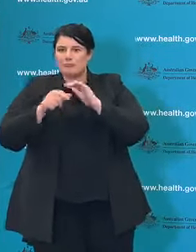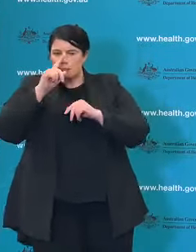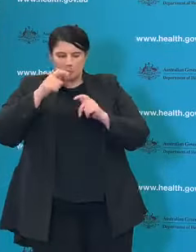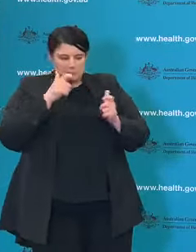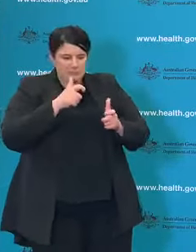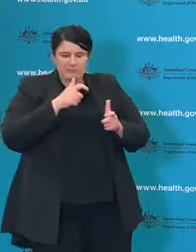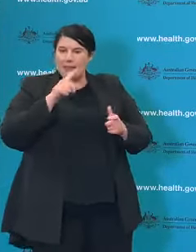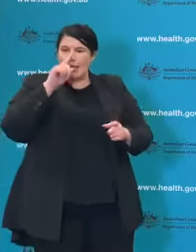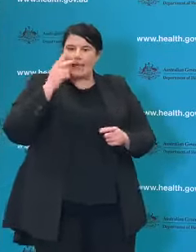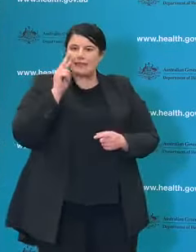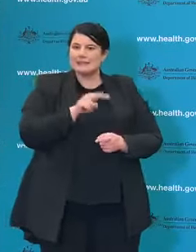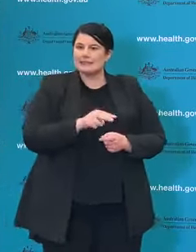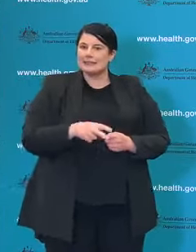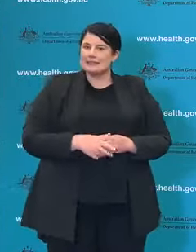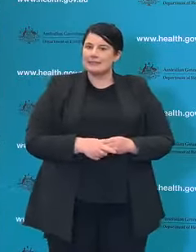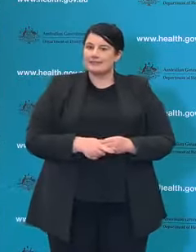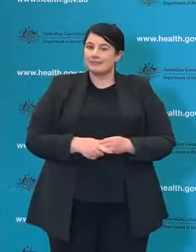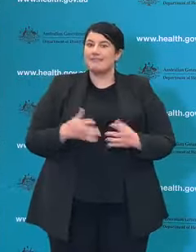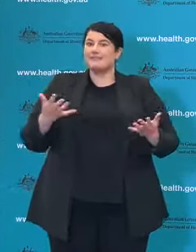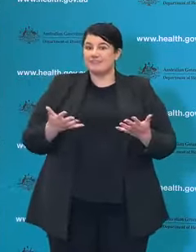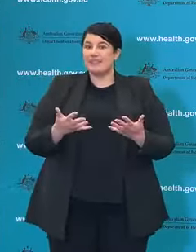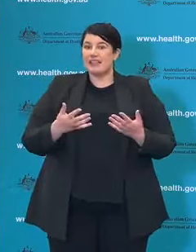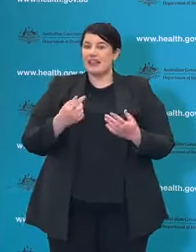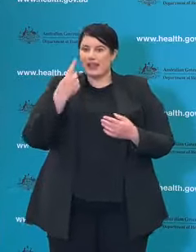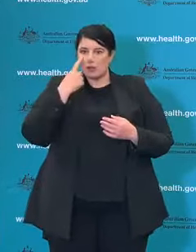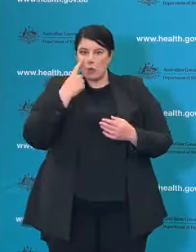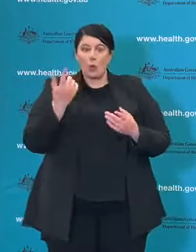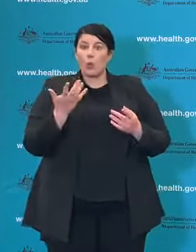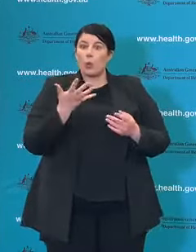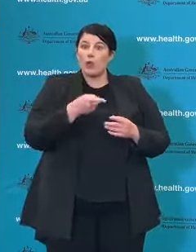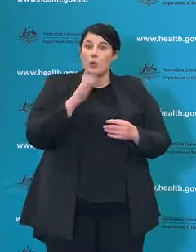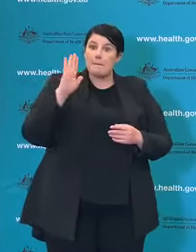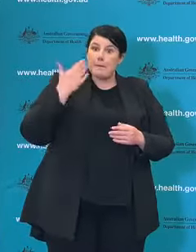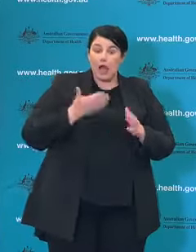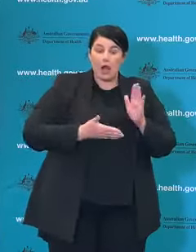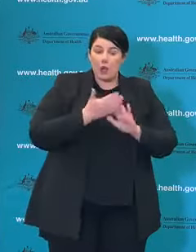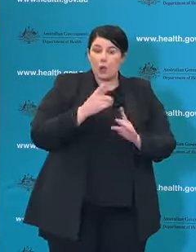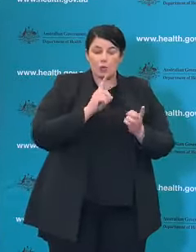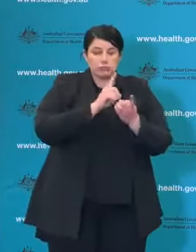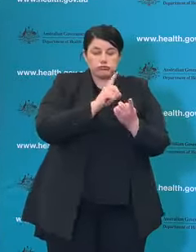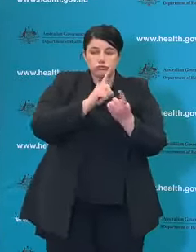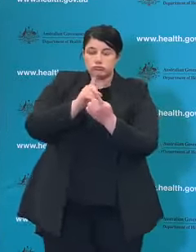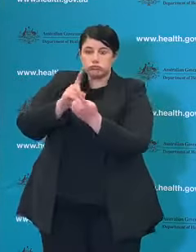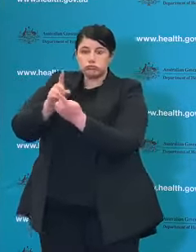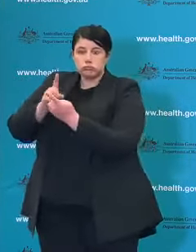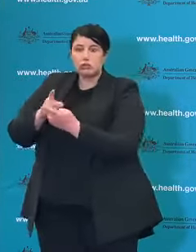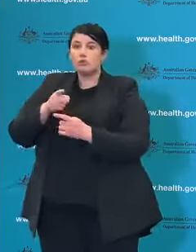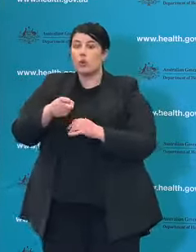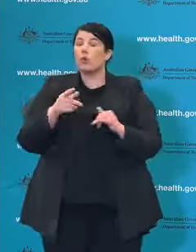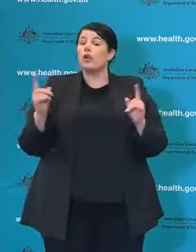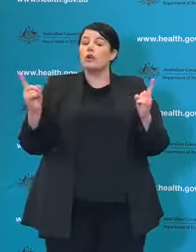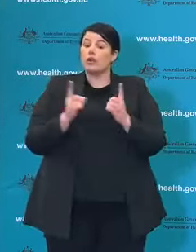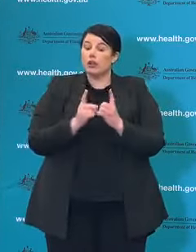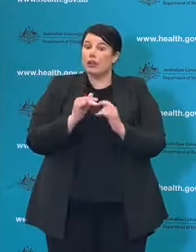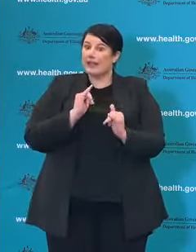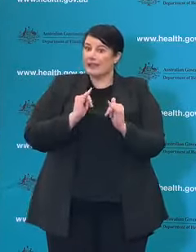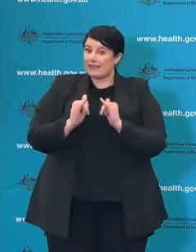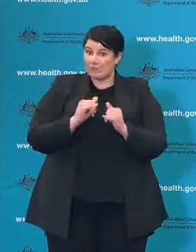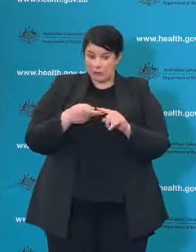and track things down of course is to look for upstream contacts. So during your contact tracing interview when you're a confirmed case of COVID-19